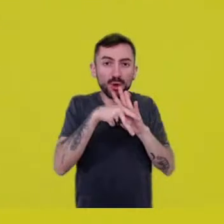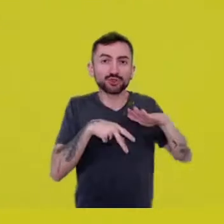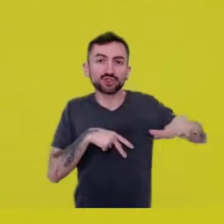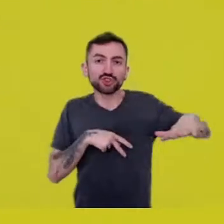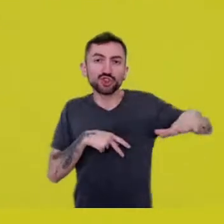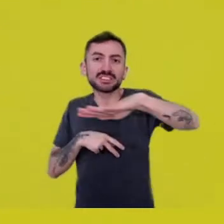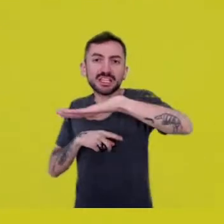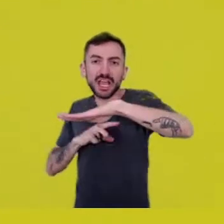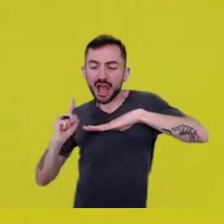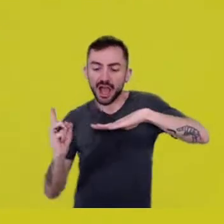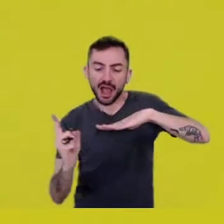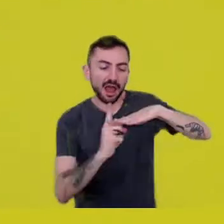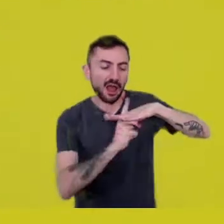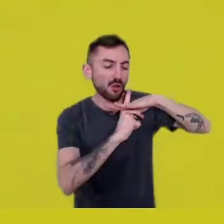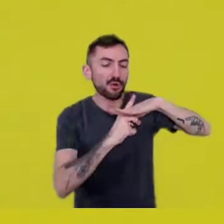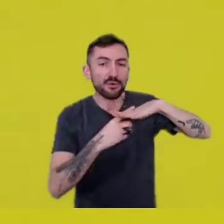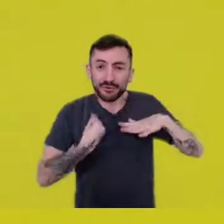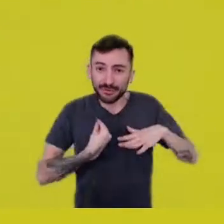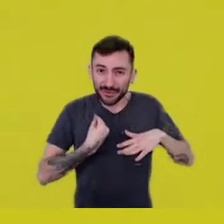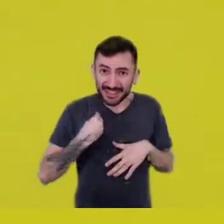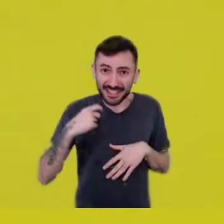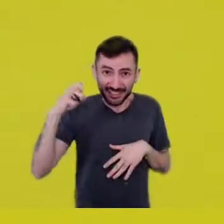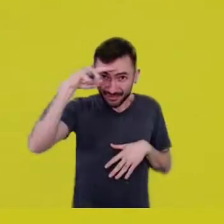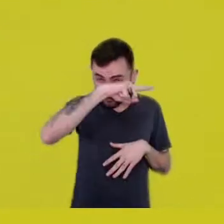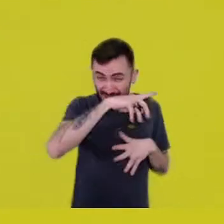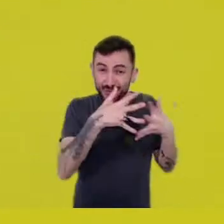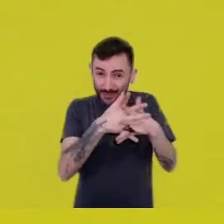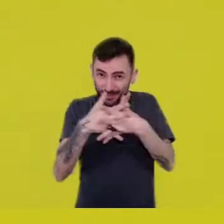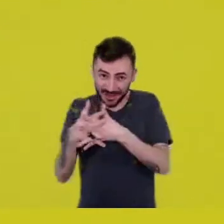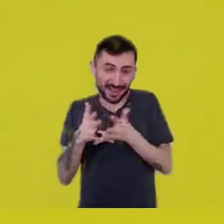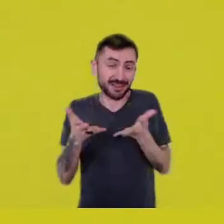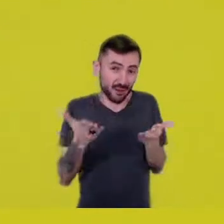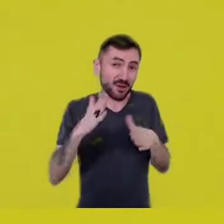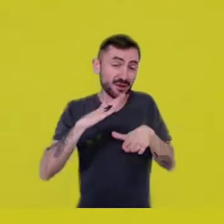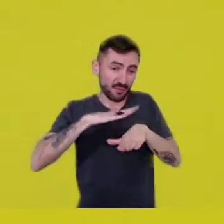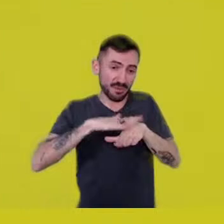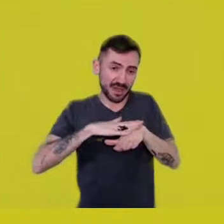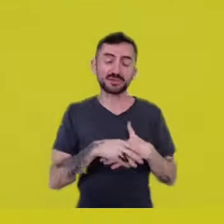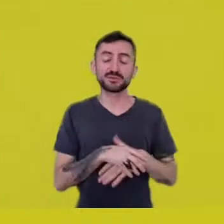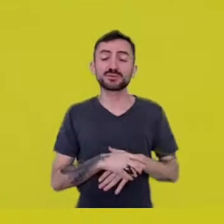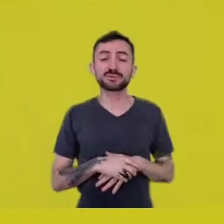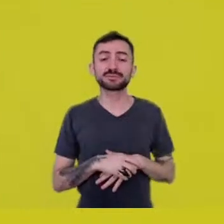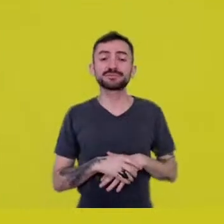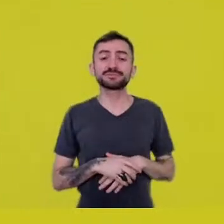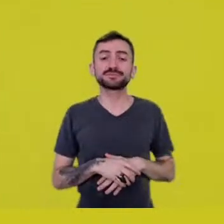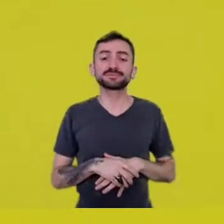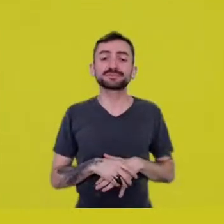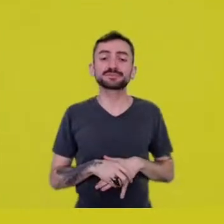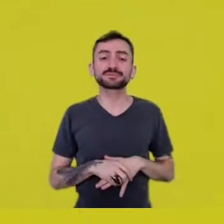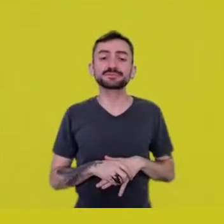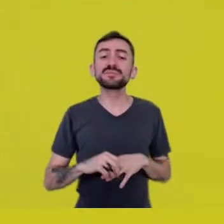I’ve been questioning some instances of logic